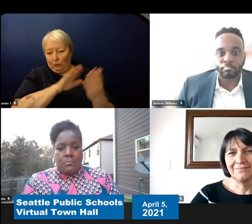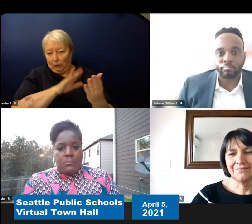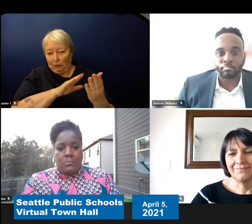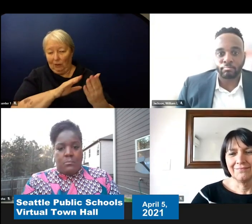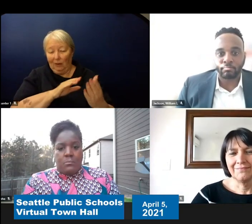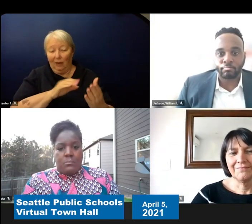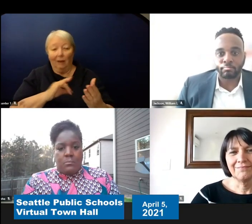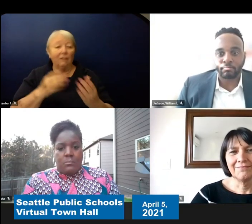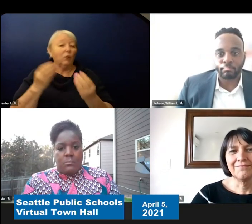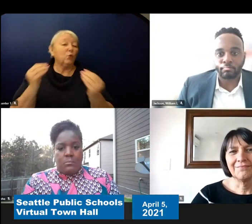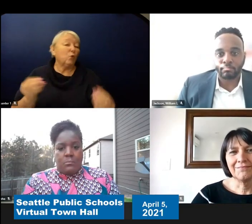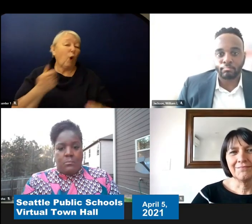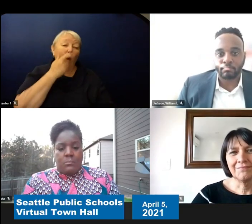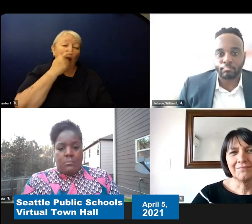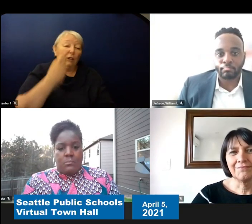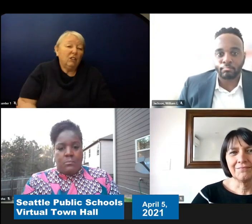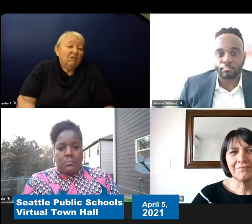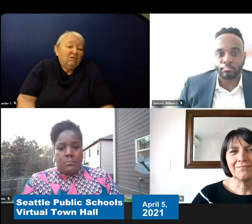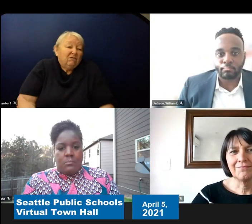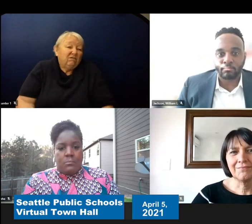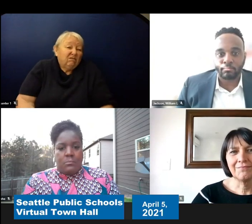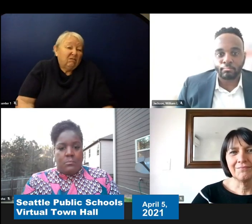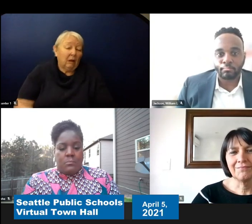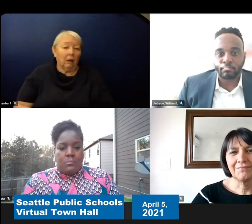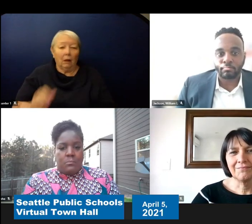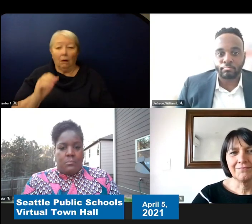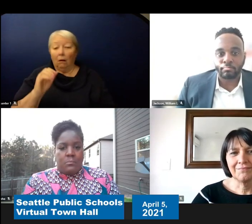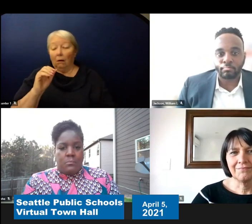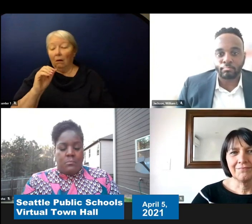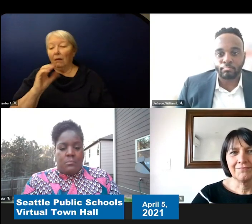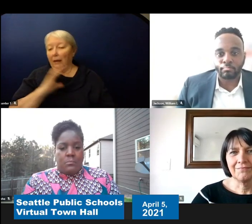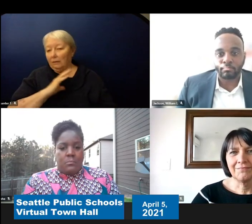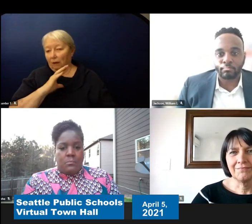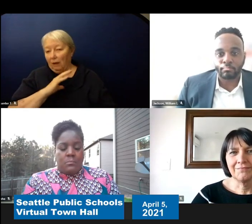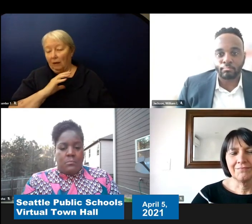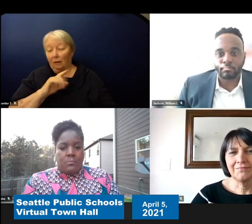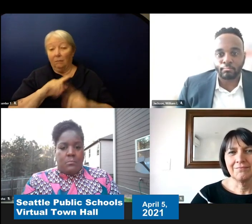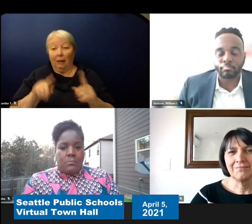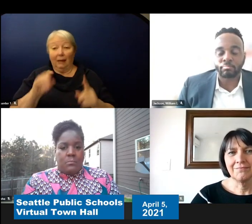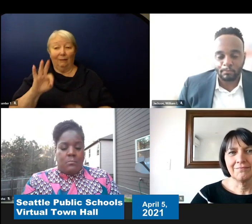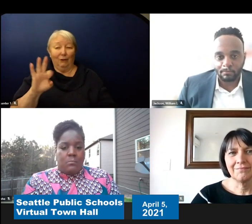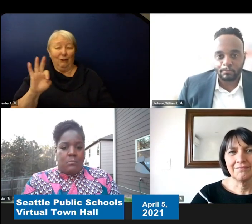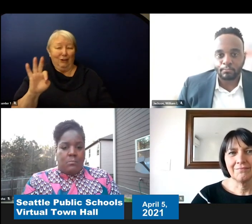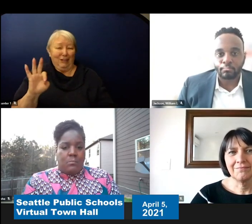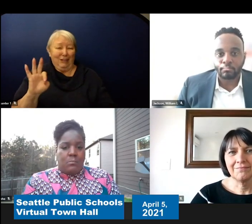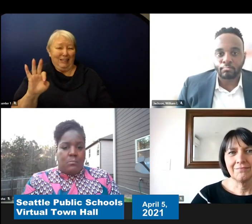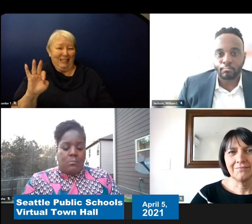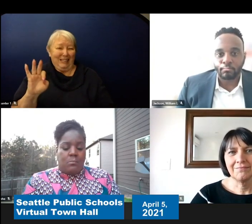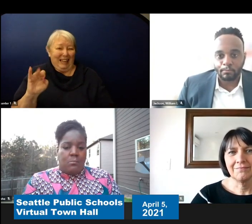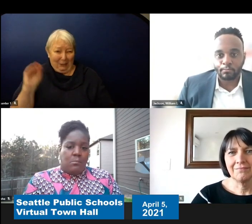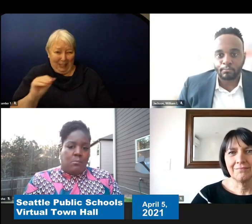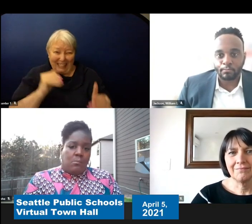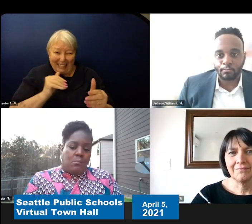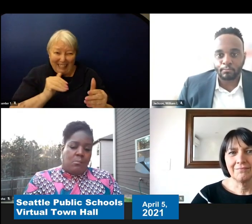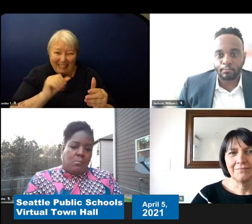But if you you're kind of 90 percent there at least indicate on the survey ‘yes’ and then we can work through appeals process after the start.